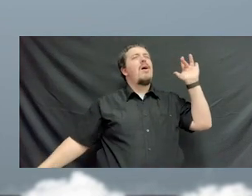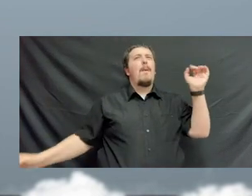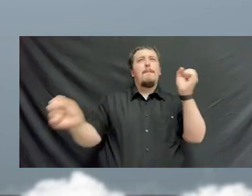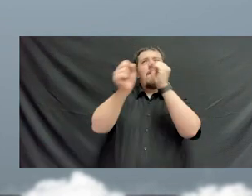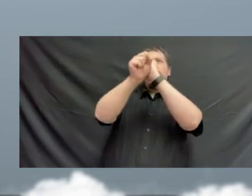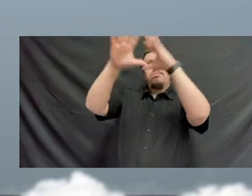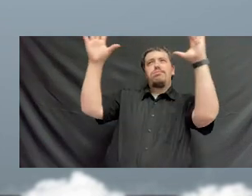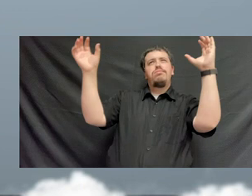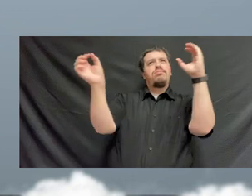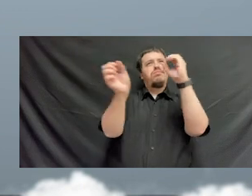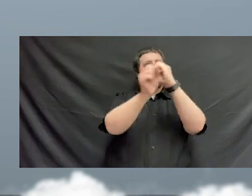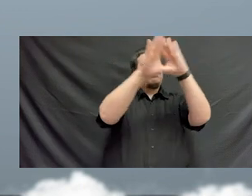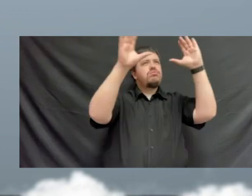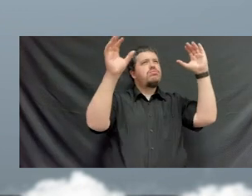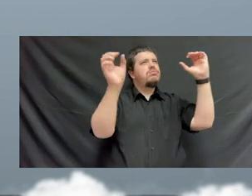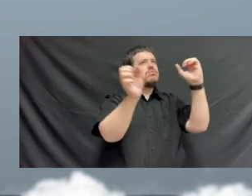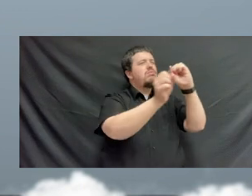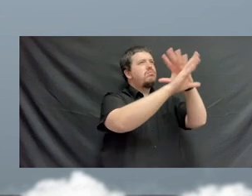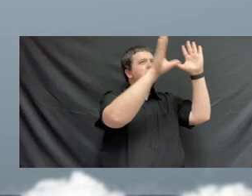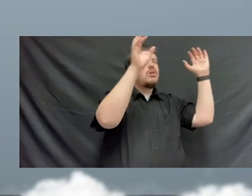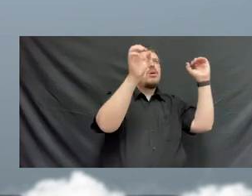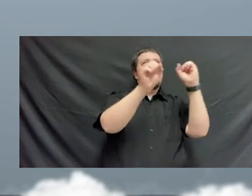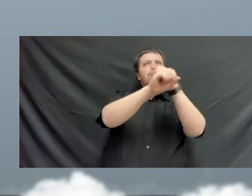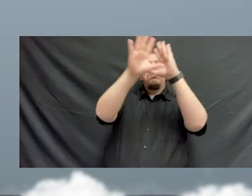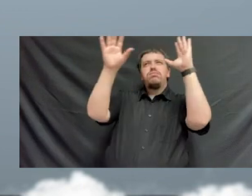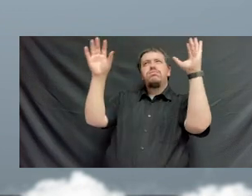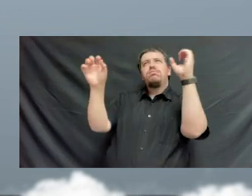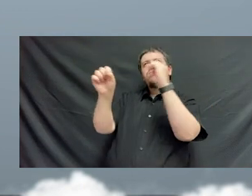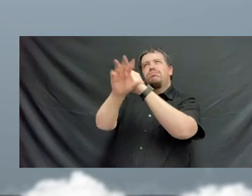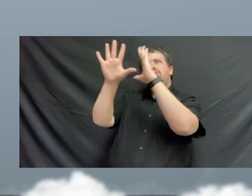The bombs bursting in air